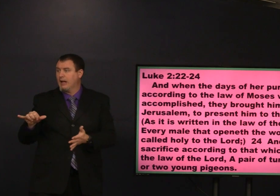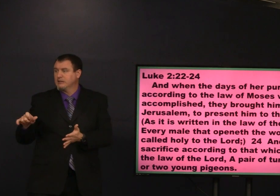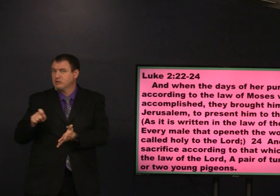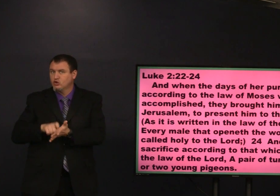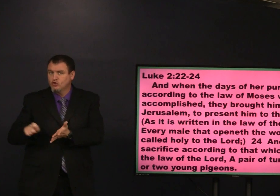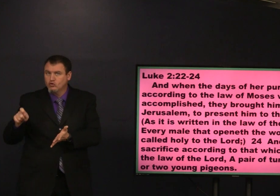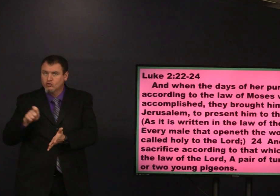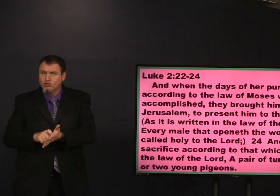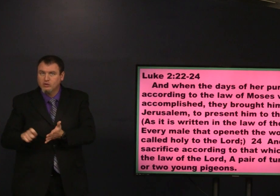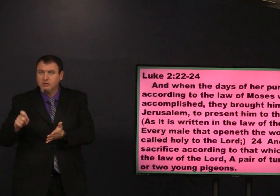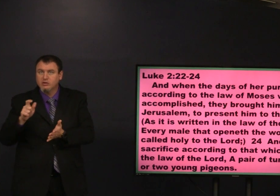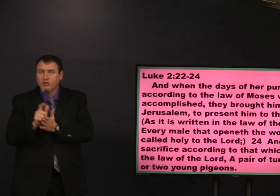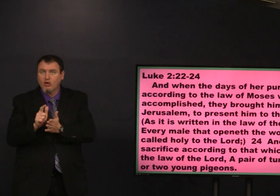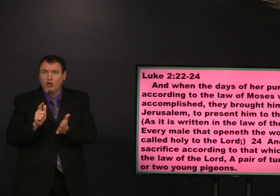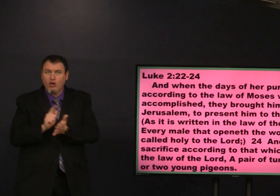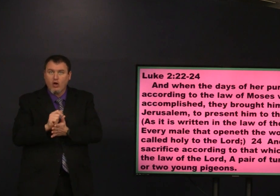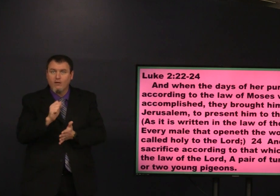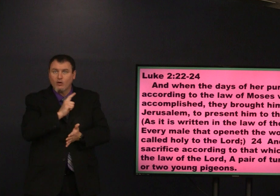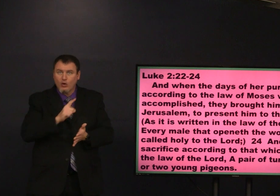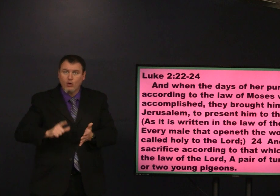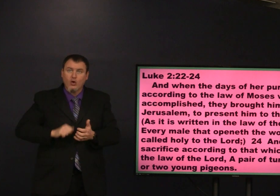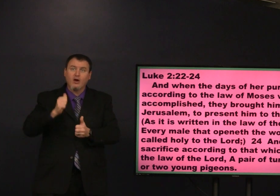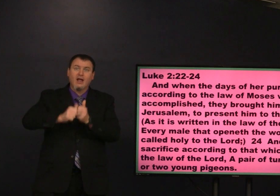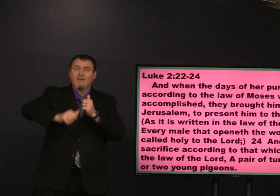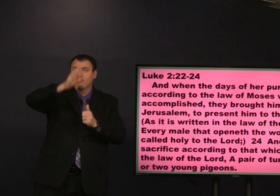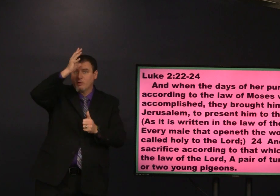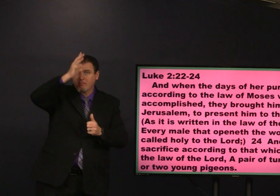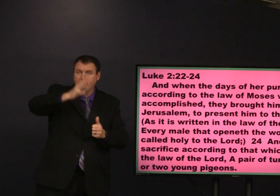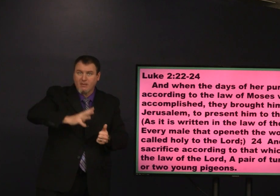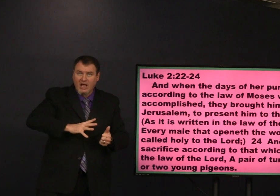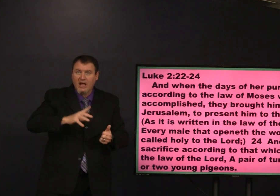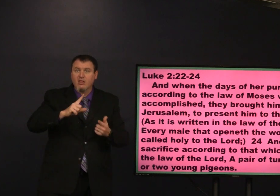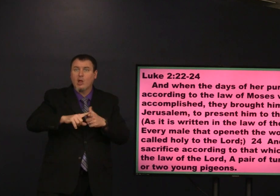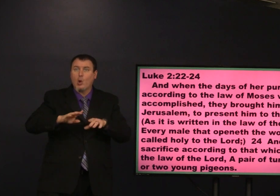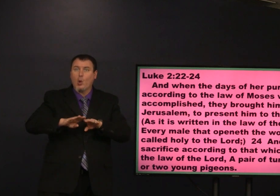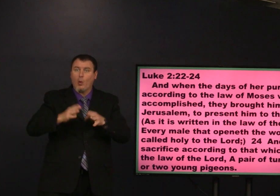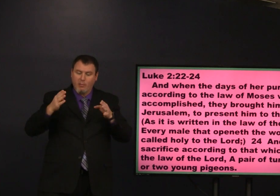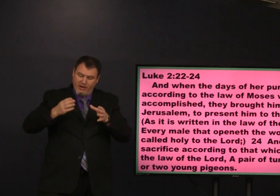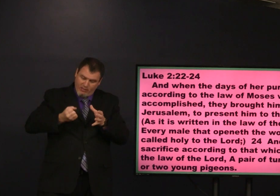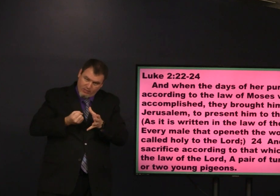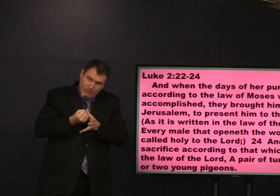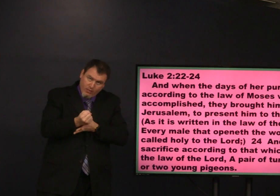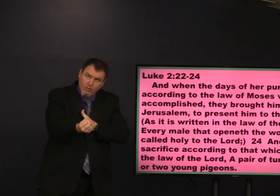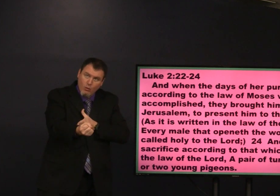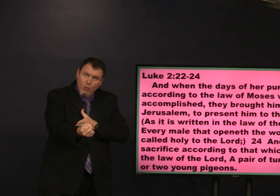to present him to the Lord as is written in the law of the Lord all right